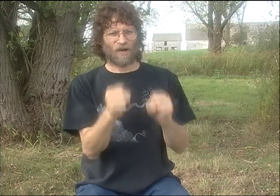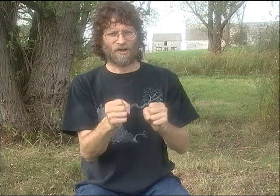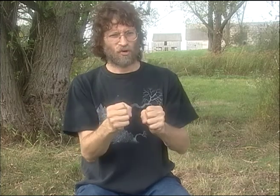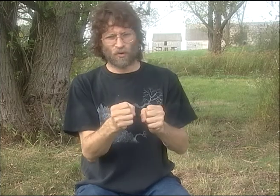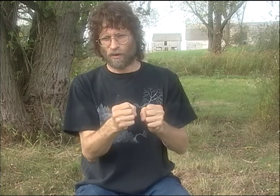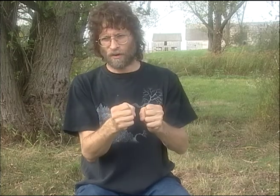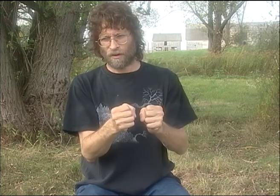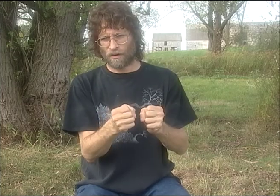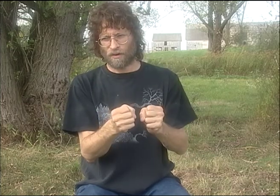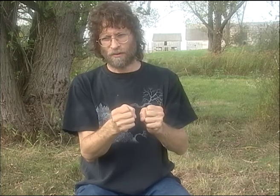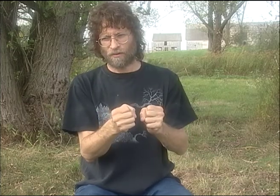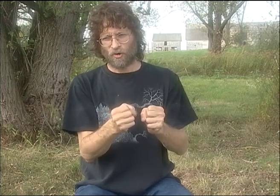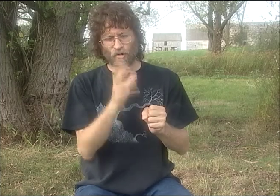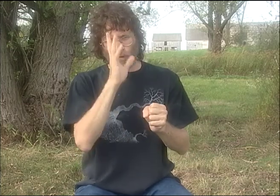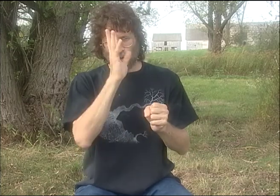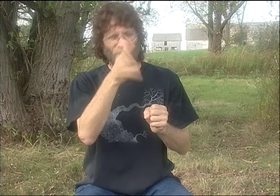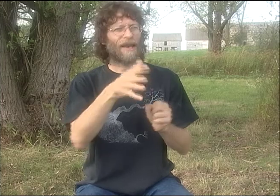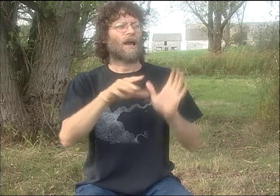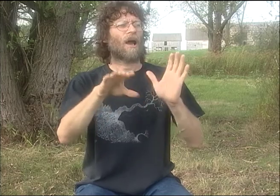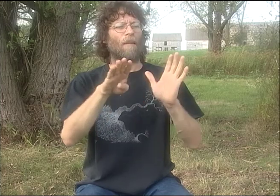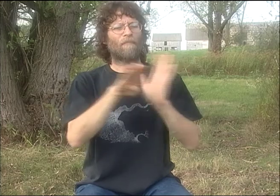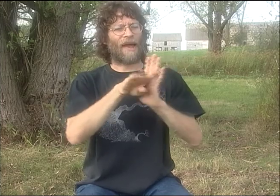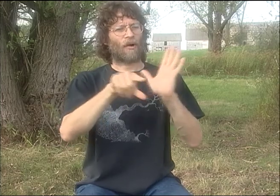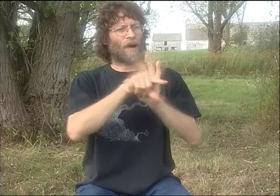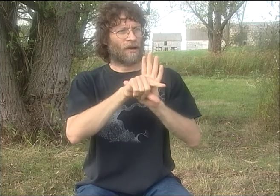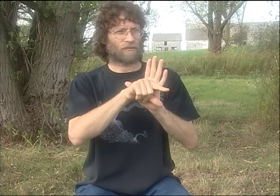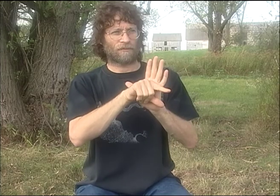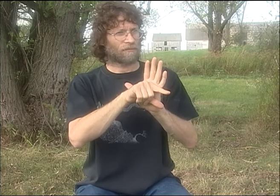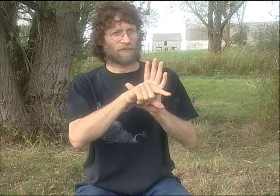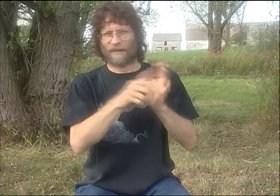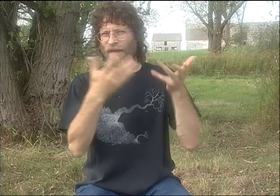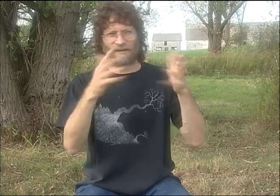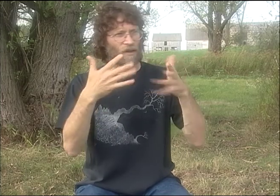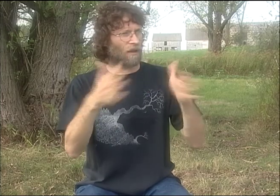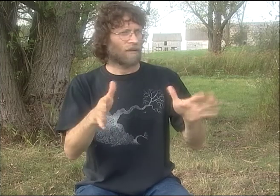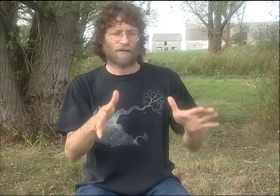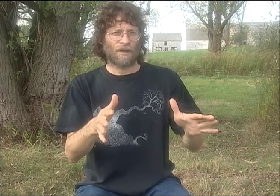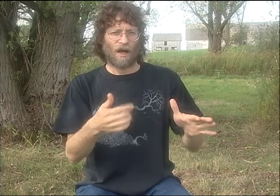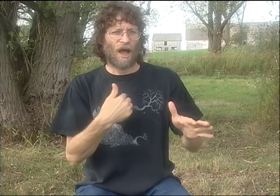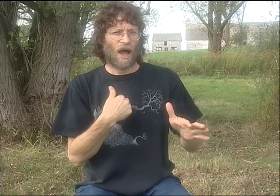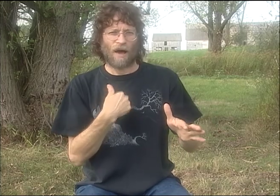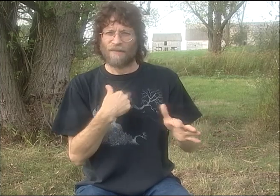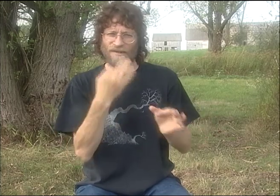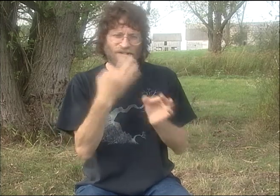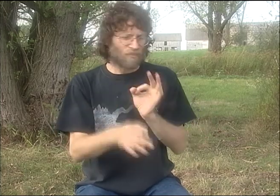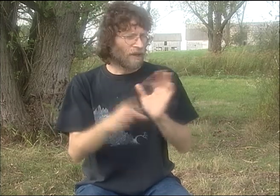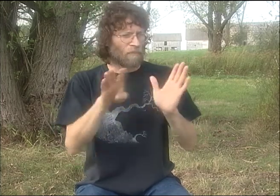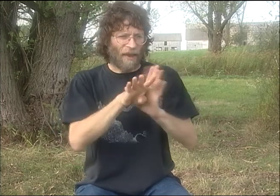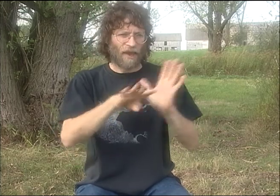AND SO I'M NOT TRYING TO PRESENT MYSELF AS AN INTERPRETER OR ACT IN THE CAPACITY OF AN INTERPRETER. I DON'T HAVE THAT BACKGROUND.